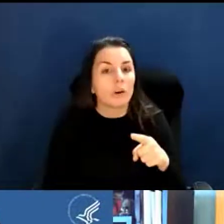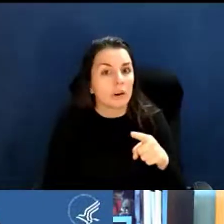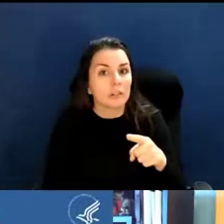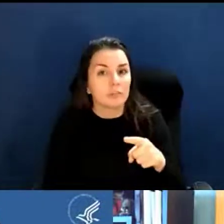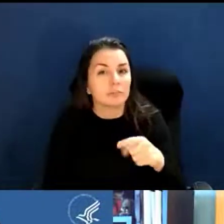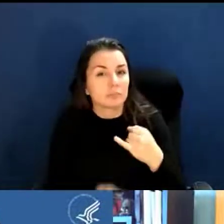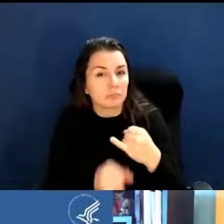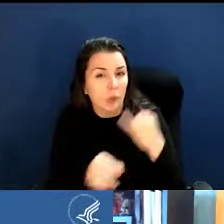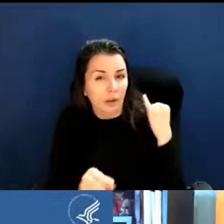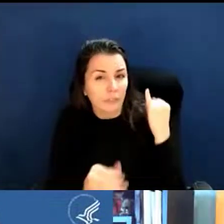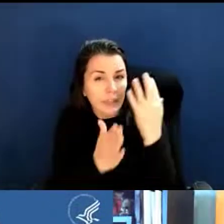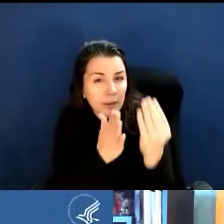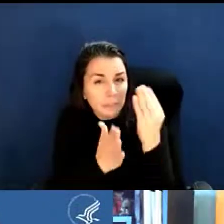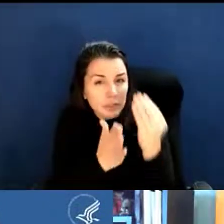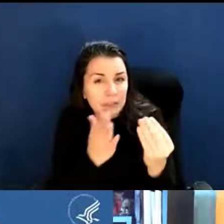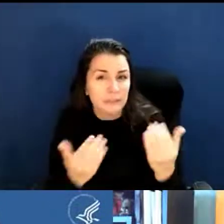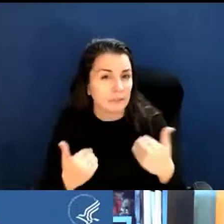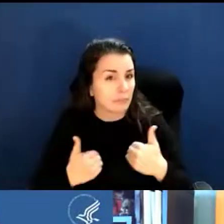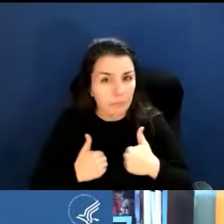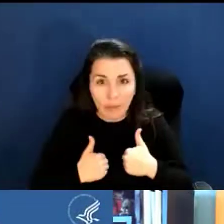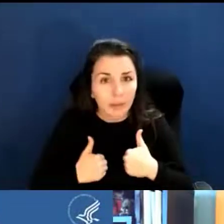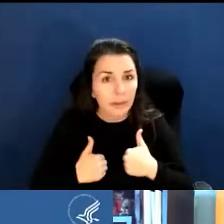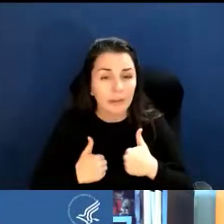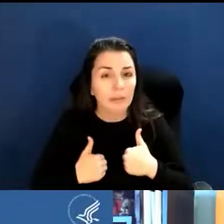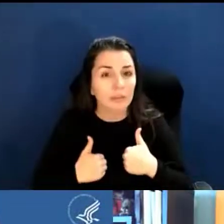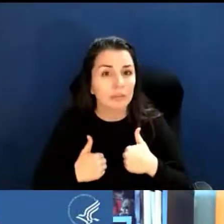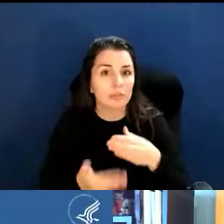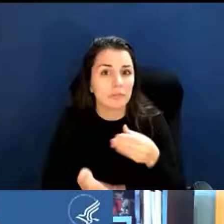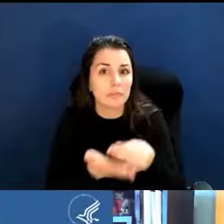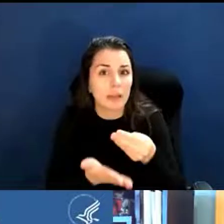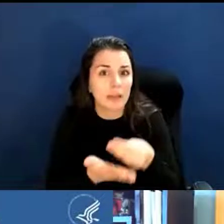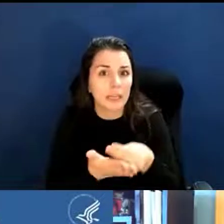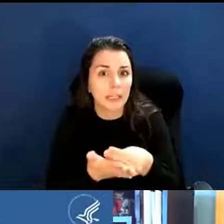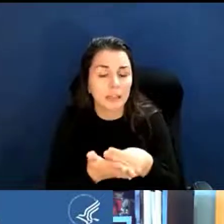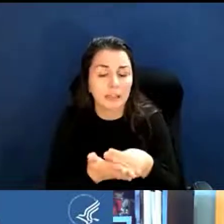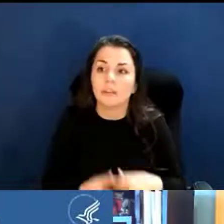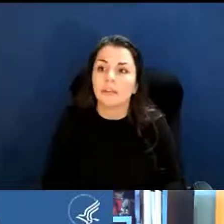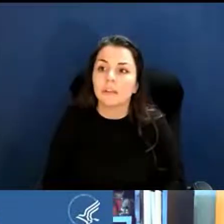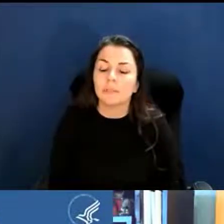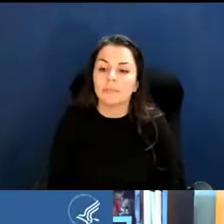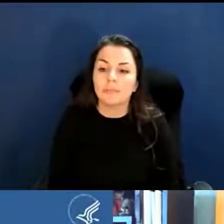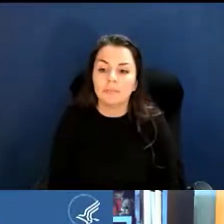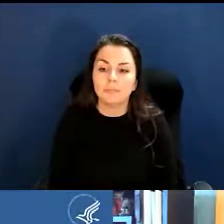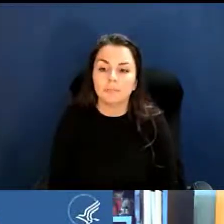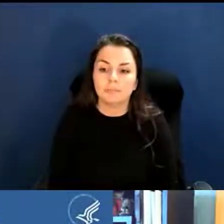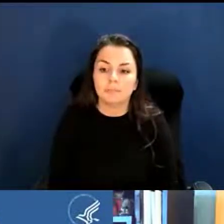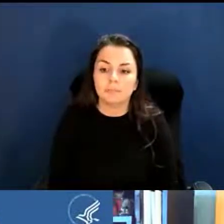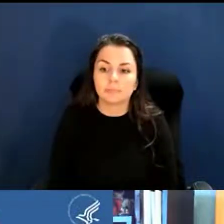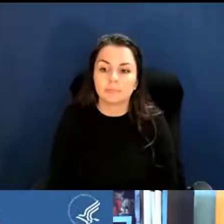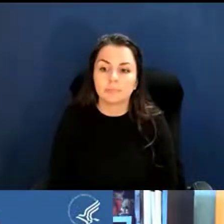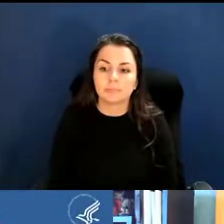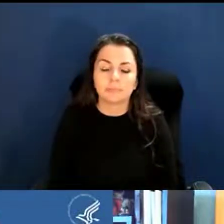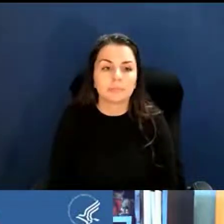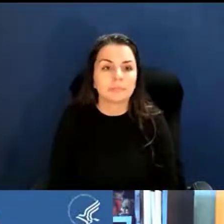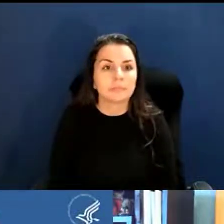but not extramural. No one's aware?